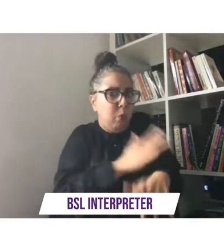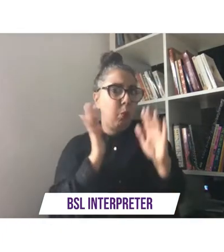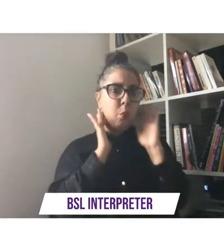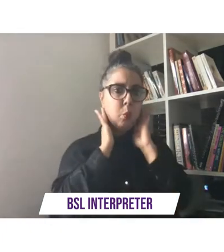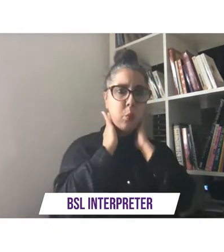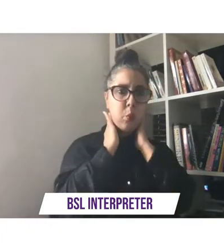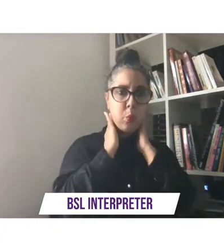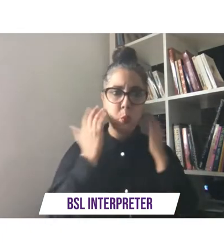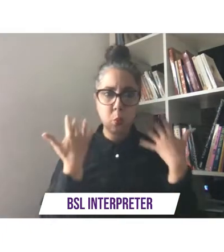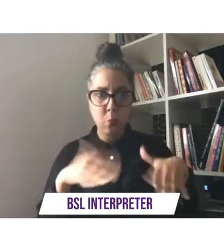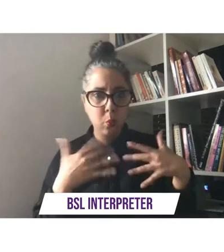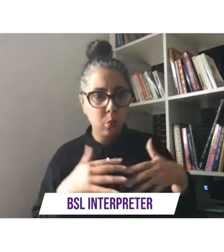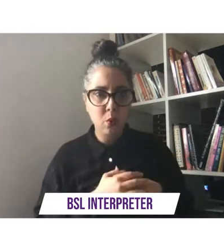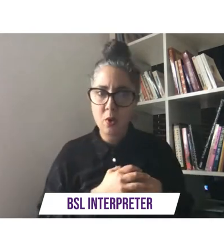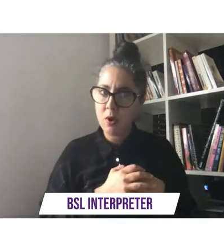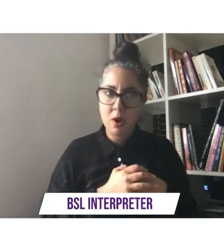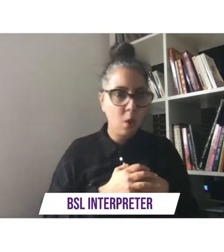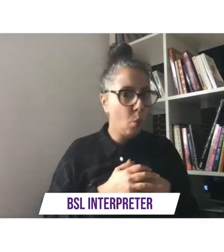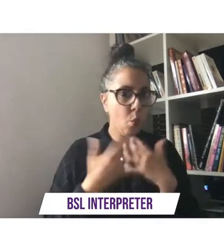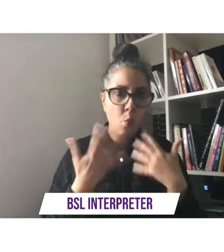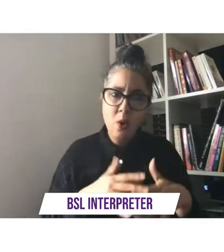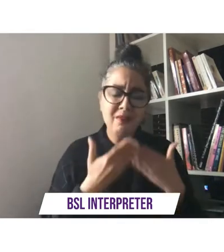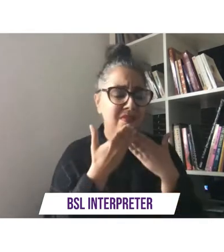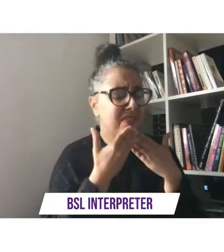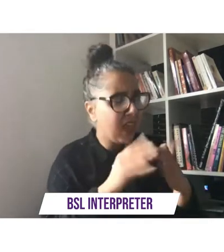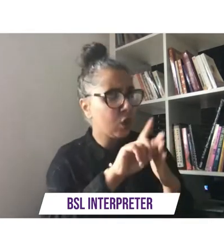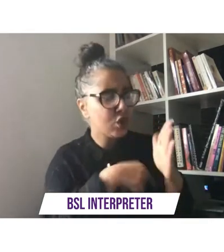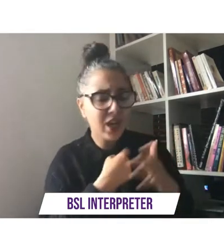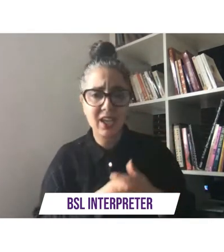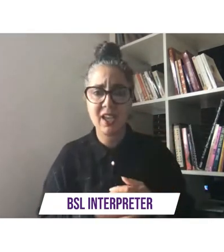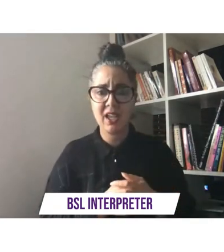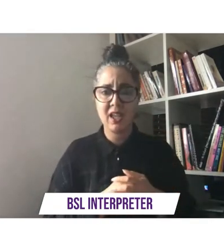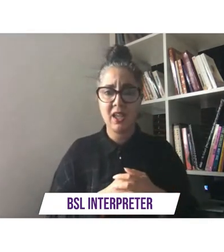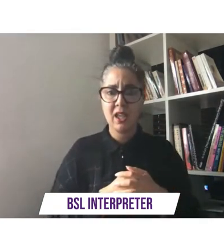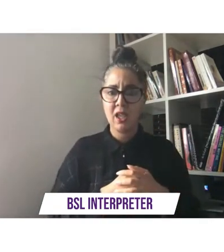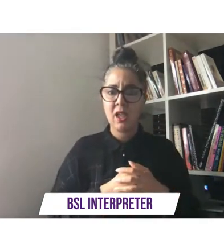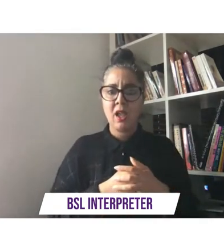yeah that was a moment thank you jackie like uh the way we've developed this afternoon was just